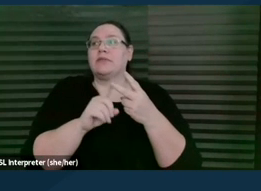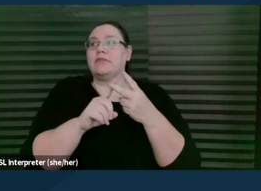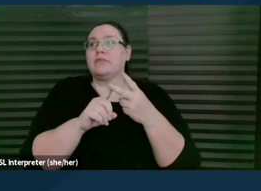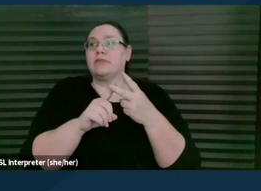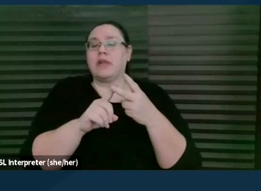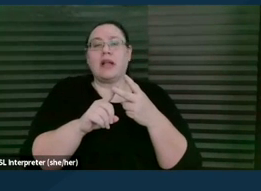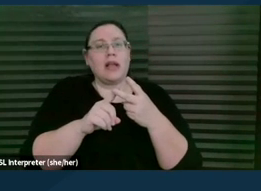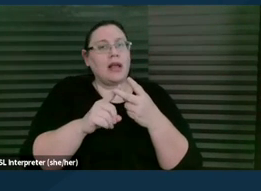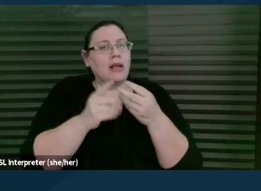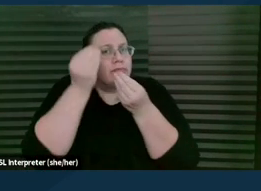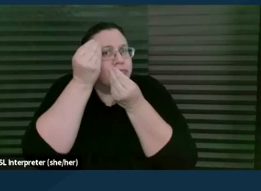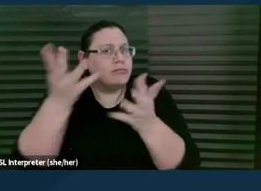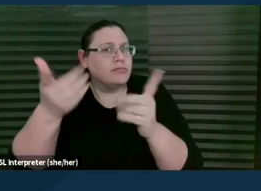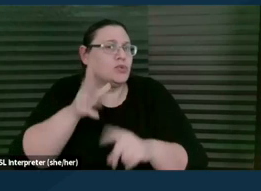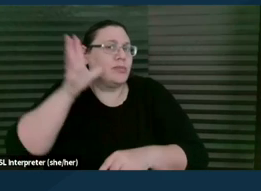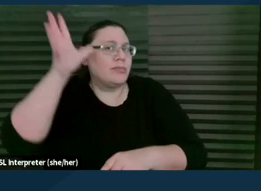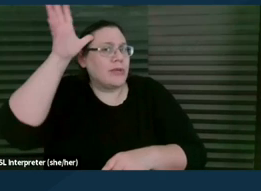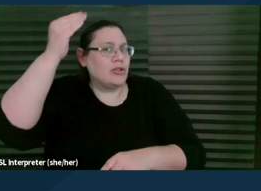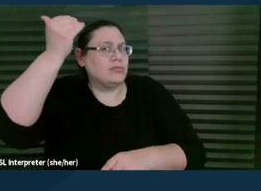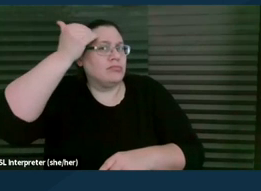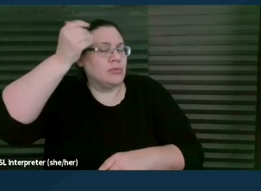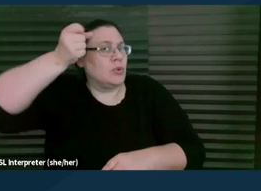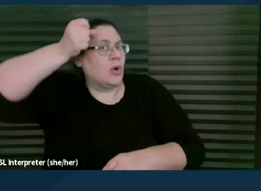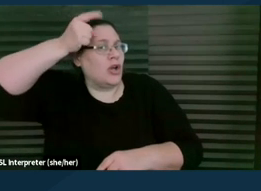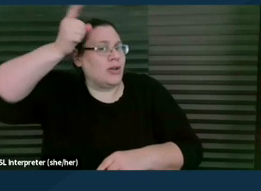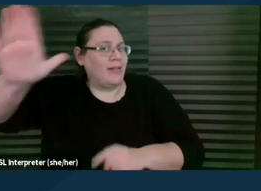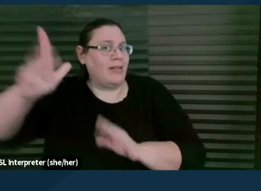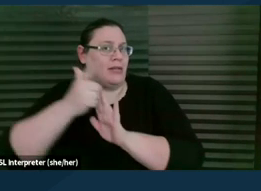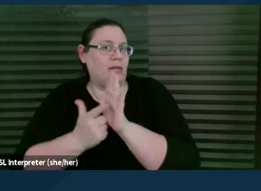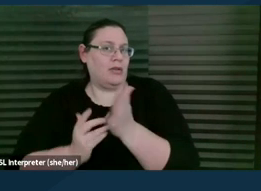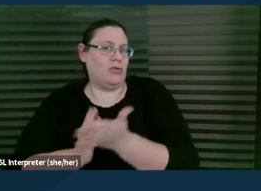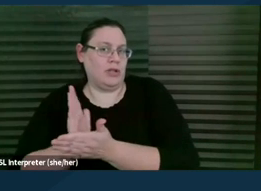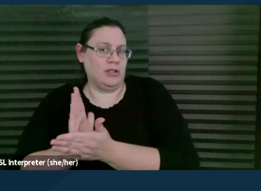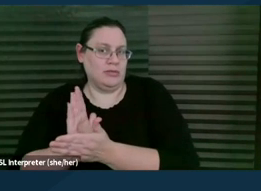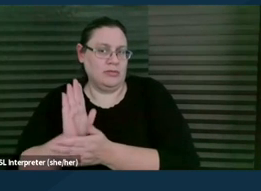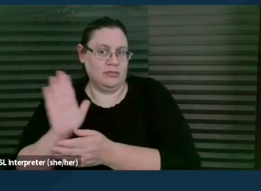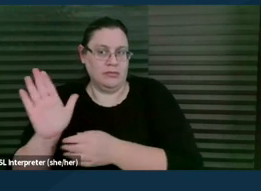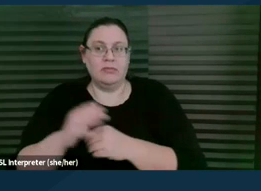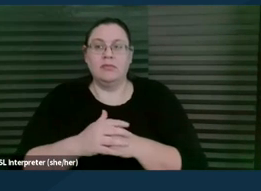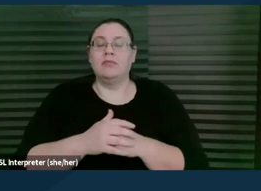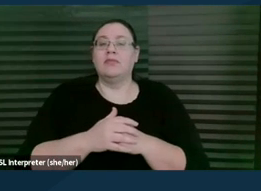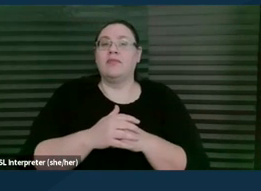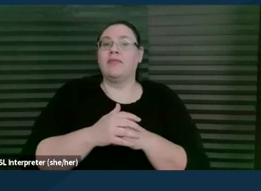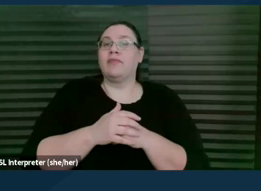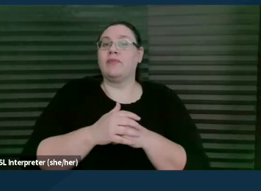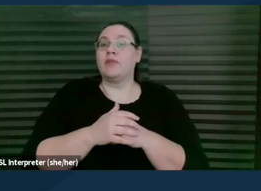that helps them understand what their legal rights are. So the strategies that they've developed,